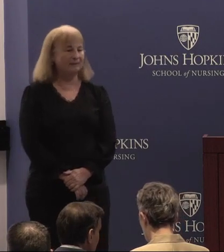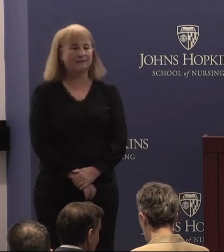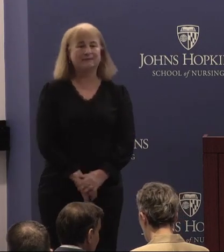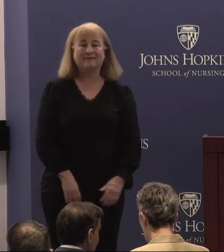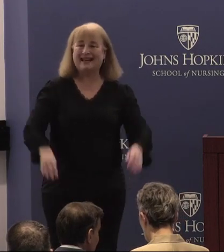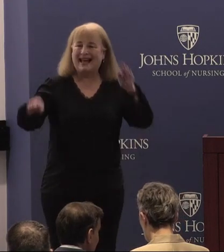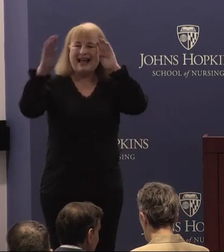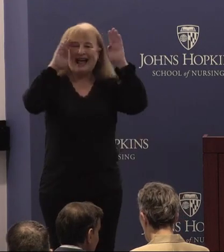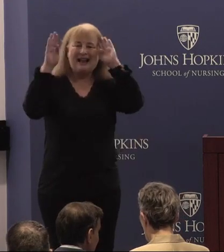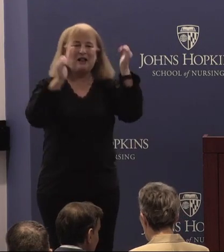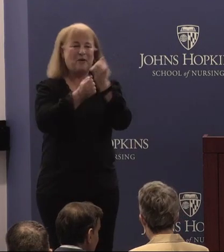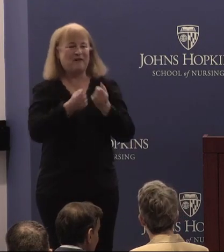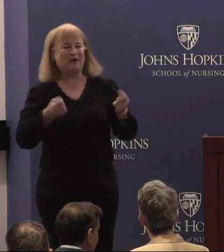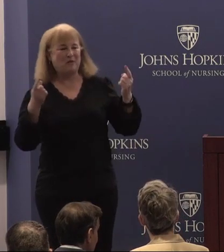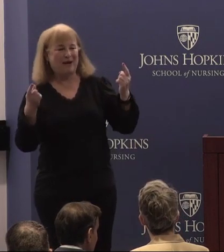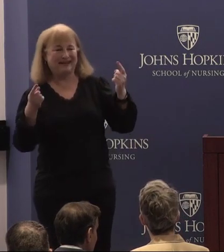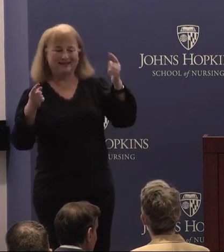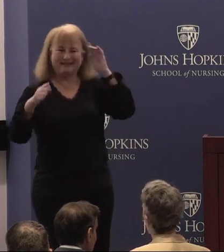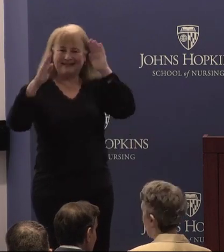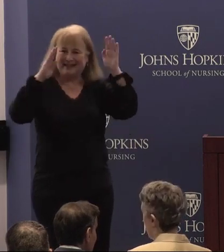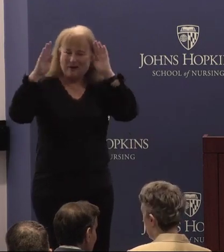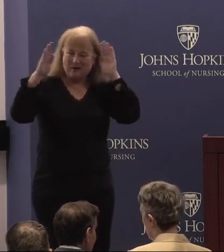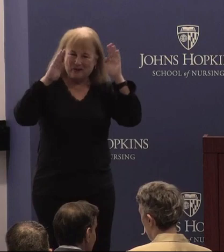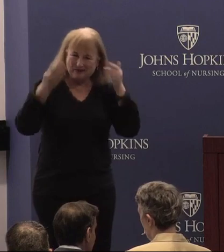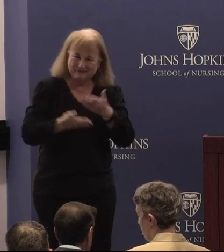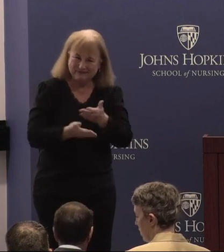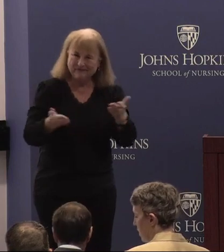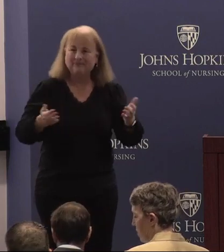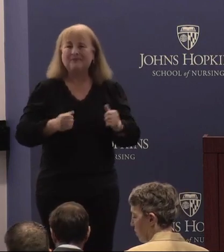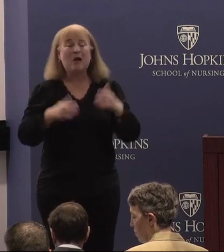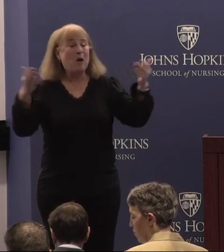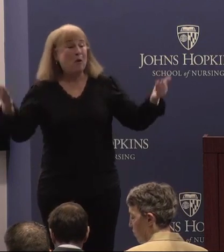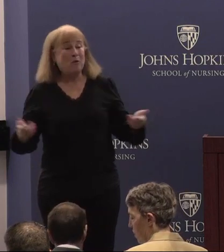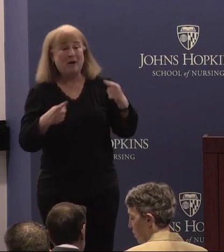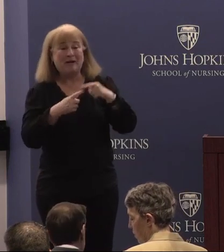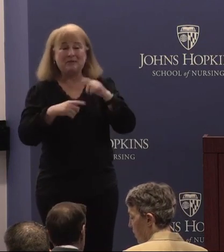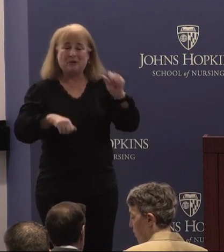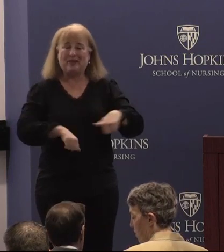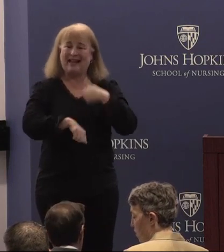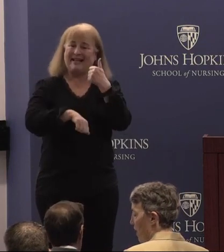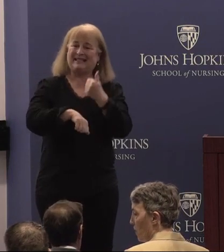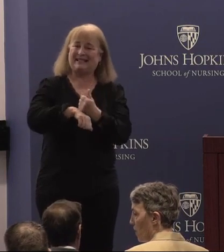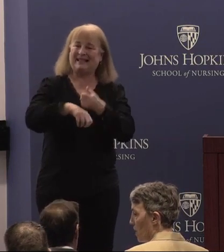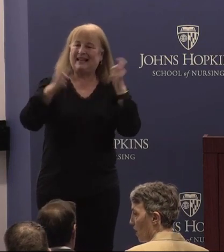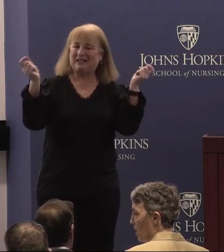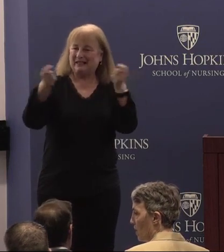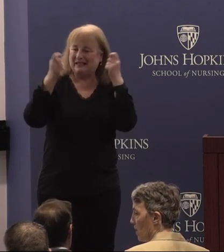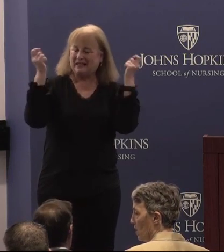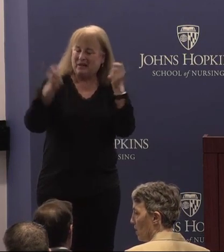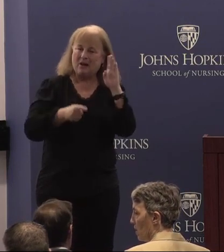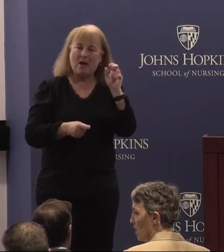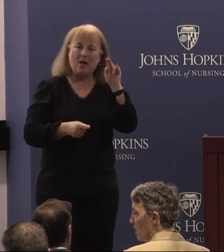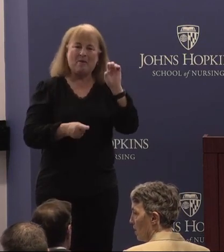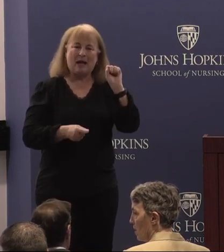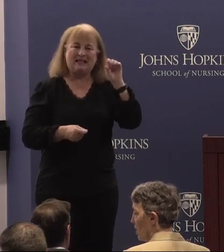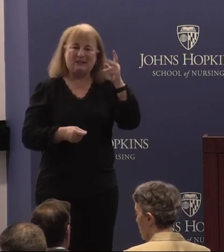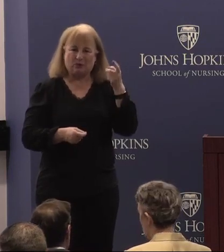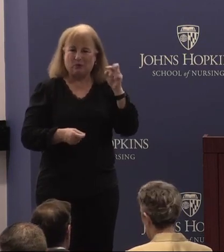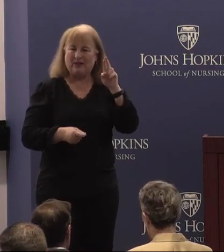Hello everyone. Welcome to the installation ceremony of Bonnie Swenor as the inaugural